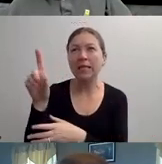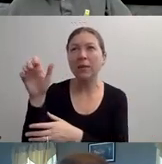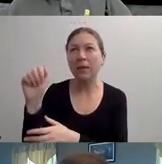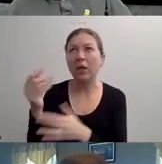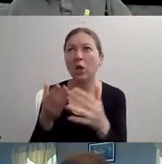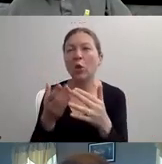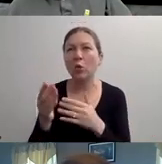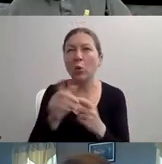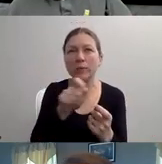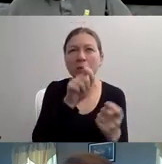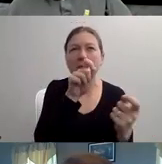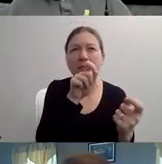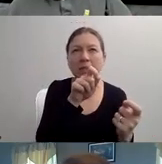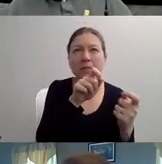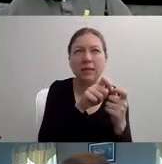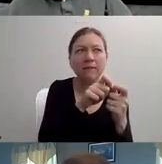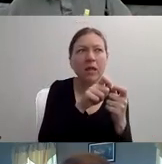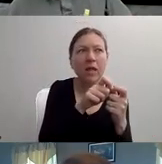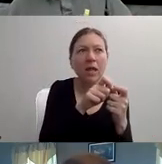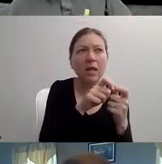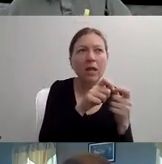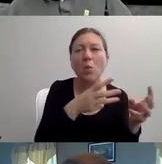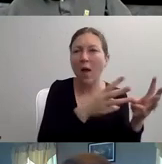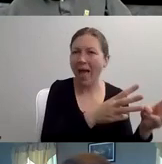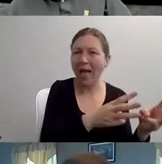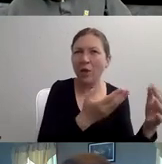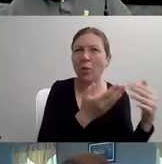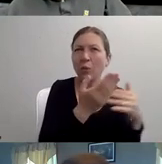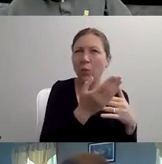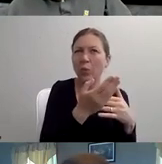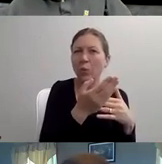AND THE ONLY THING THAT CAN HEAL FROM BREAKING AWAY IS THEMSELVES.